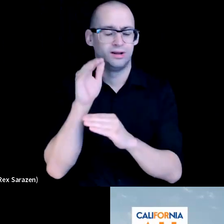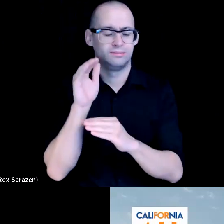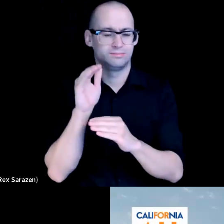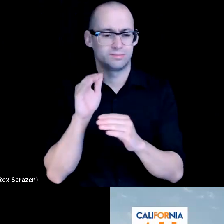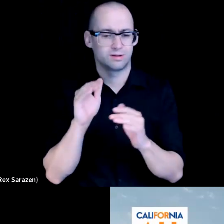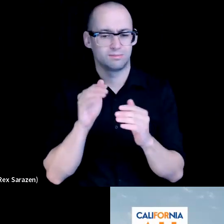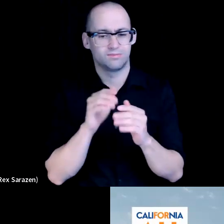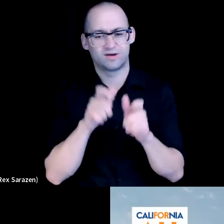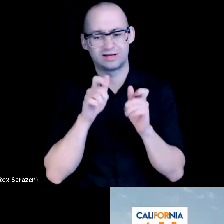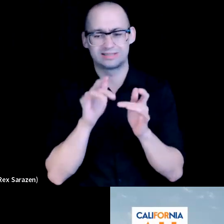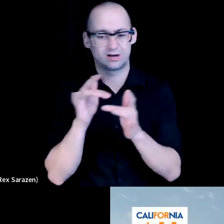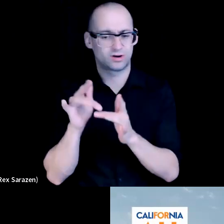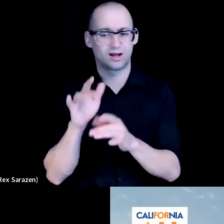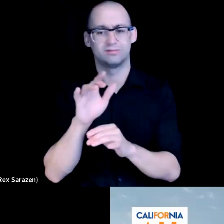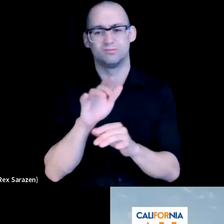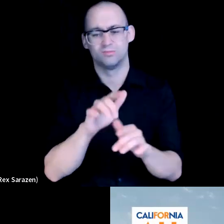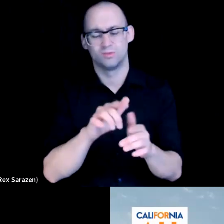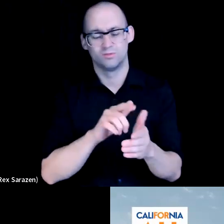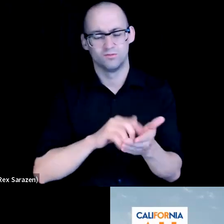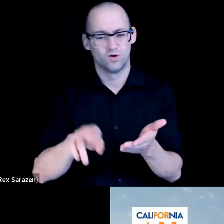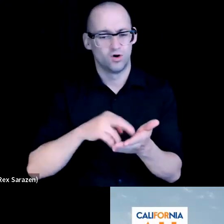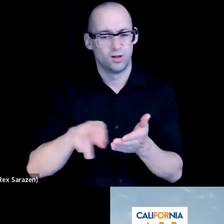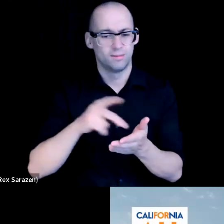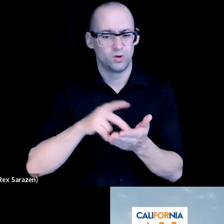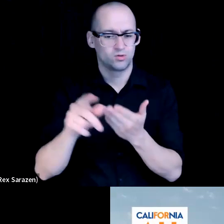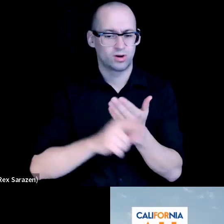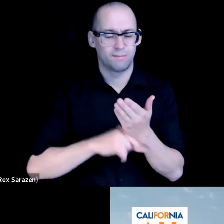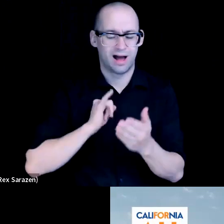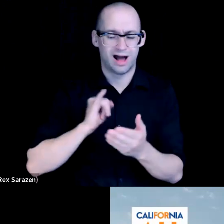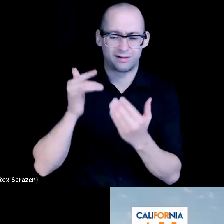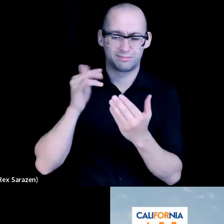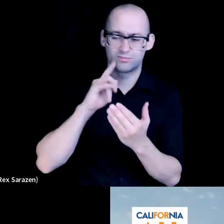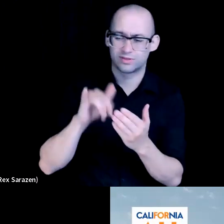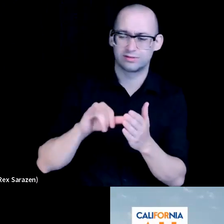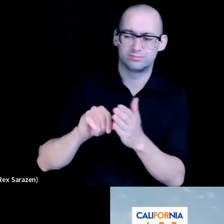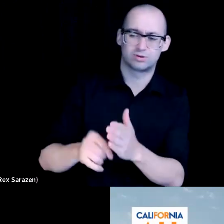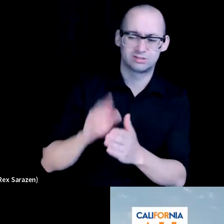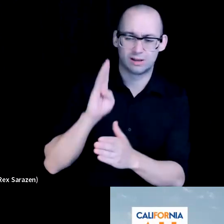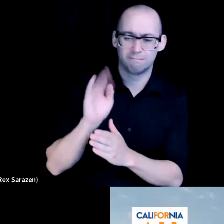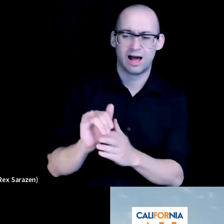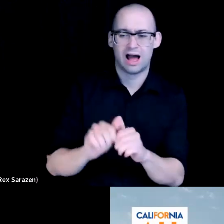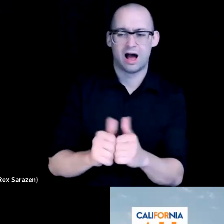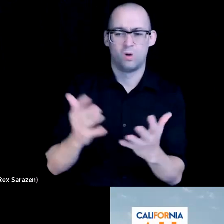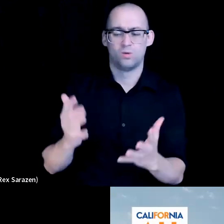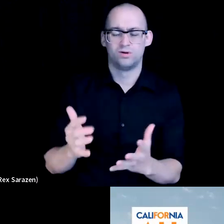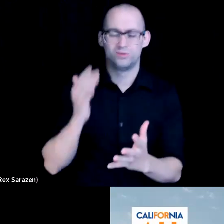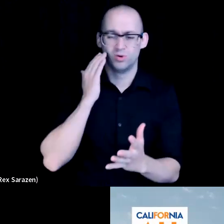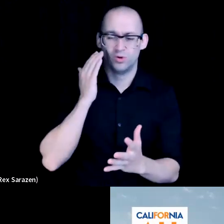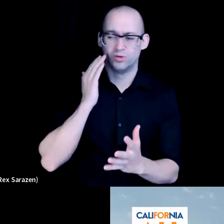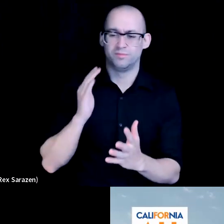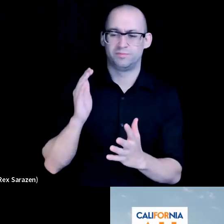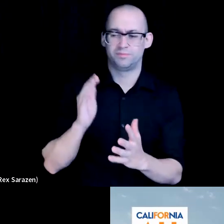I think what I just continue to be presence by is how you know the current state of digital